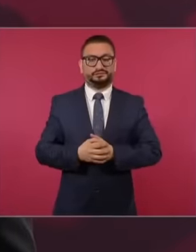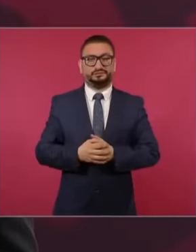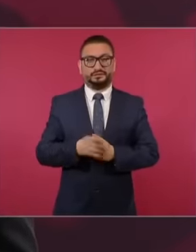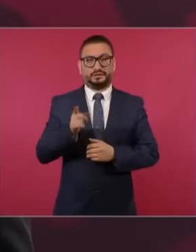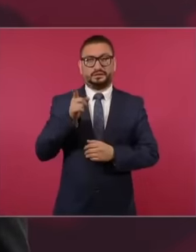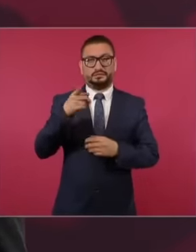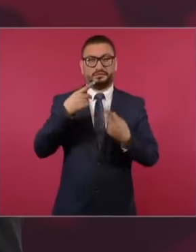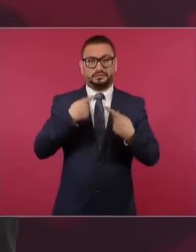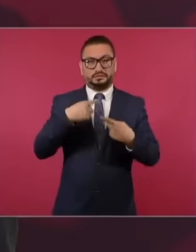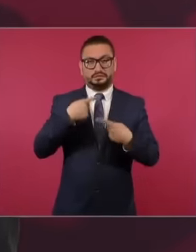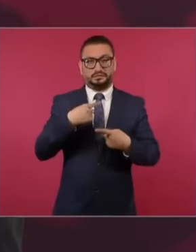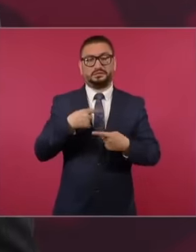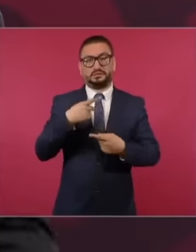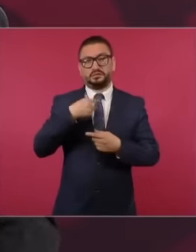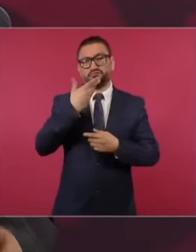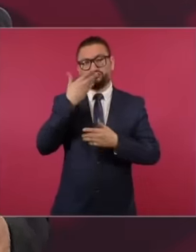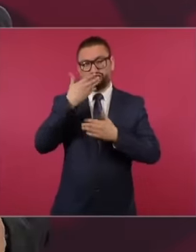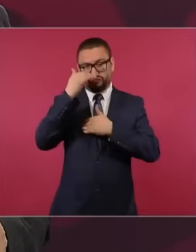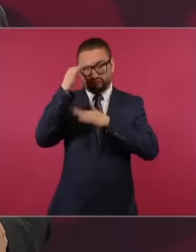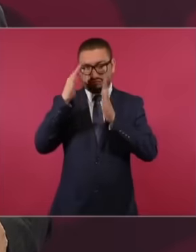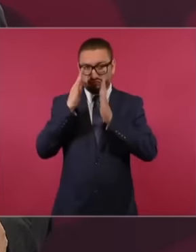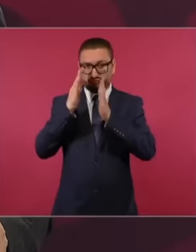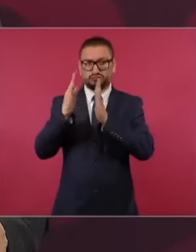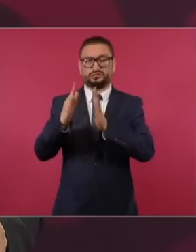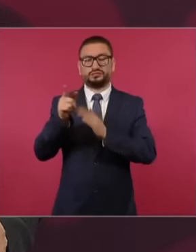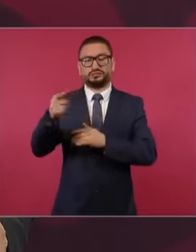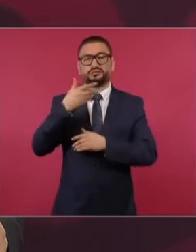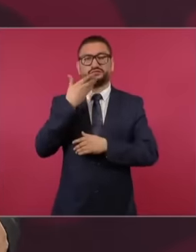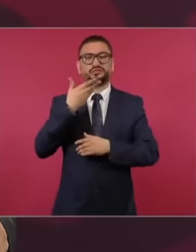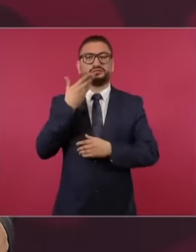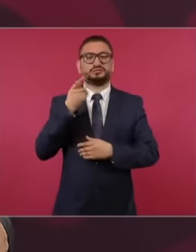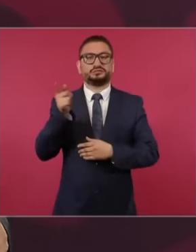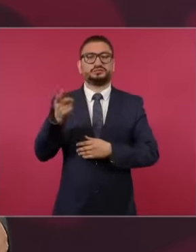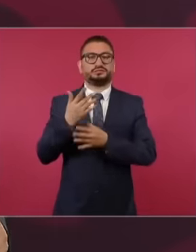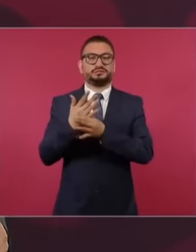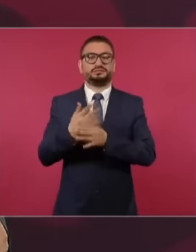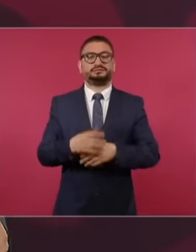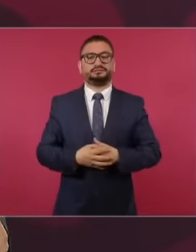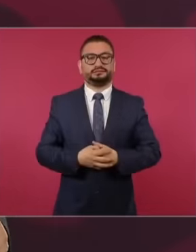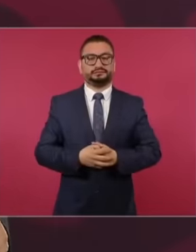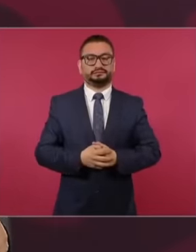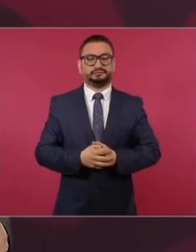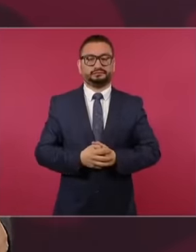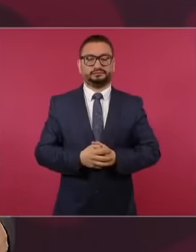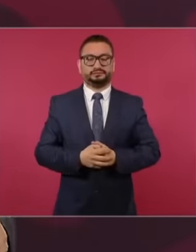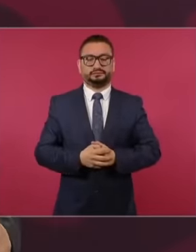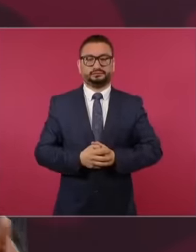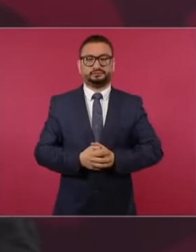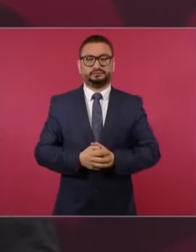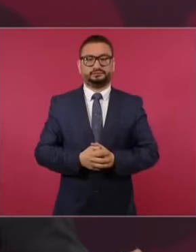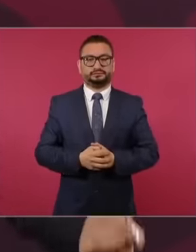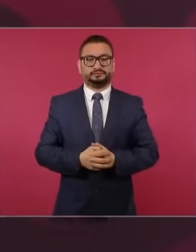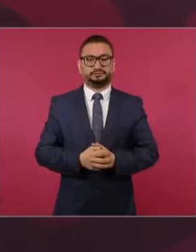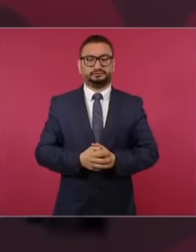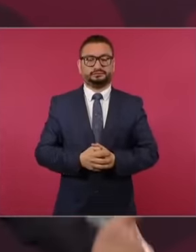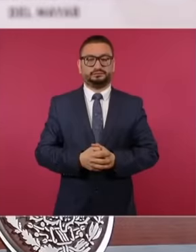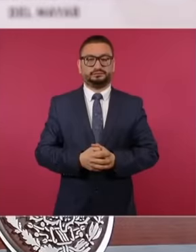conservative intellectual would say, with